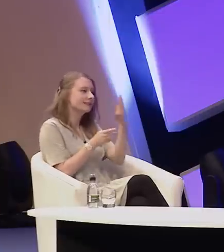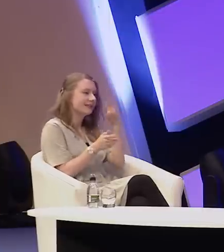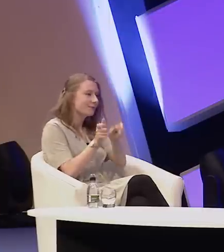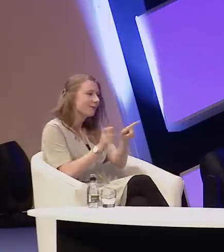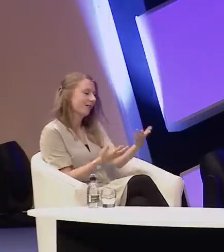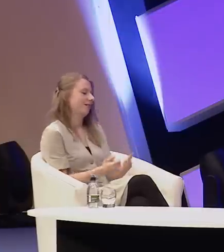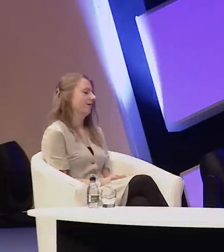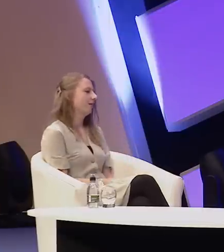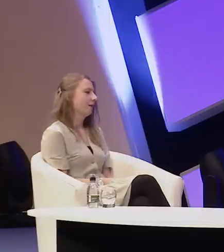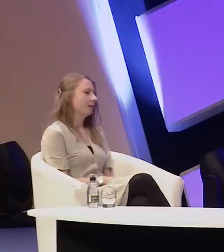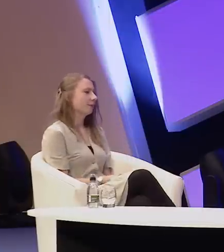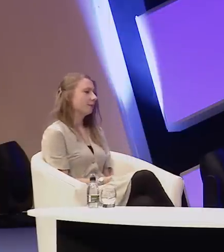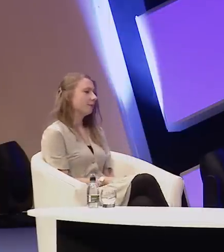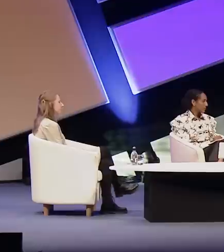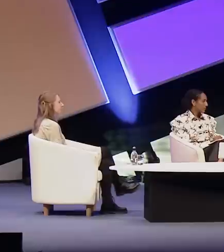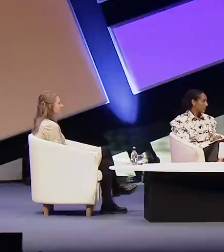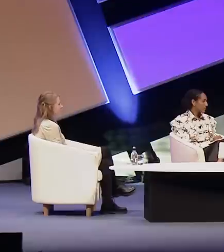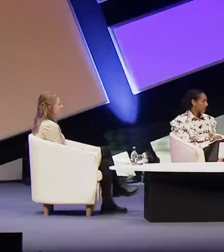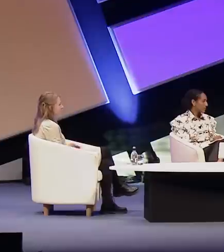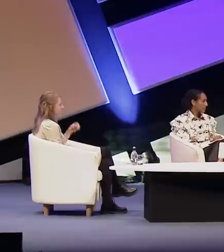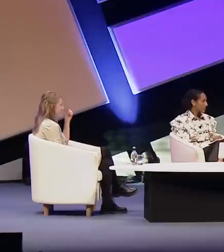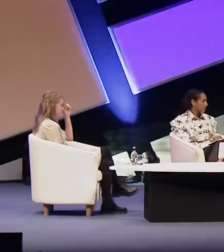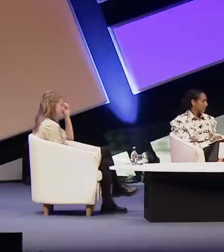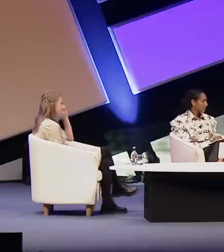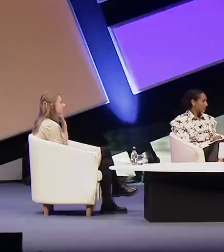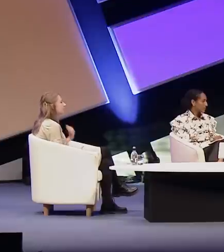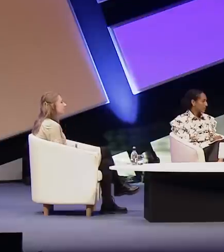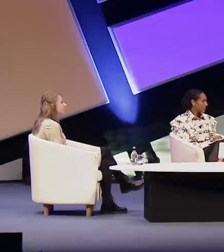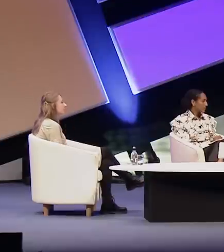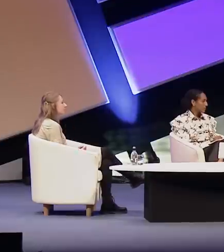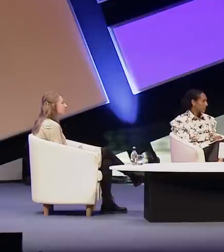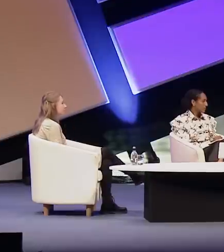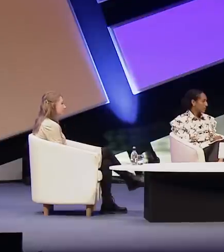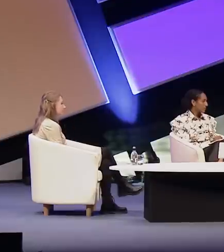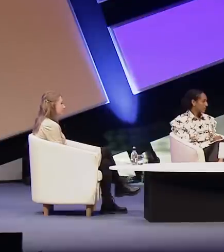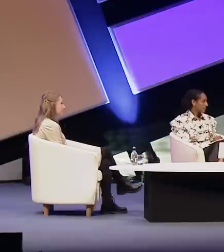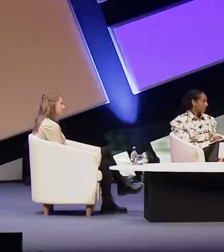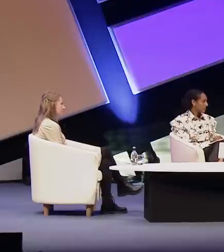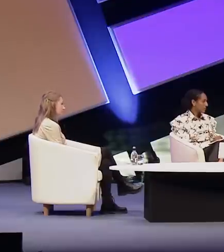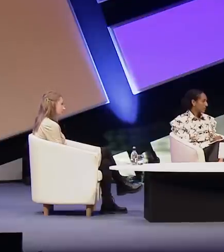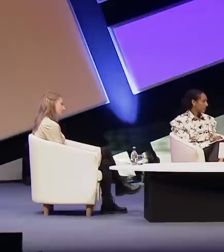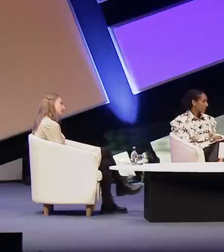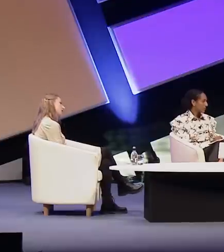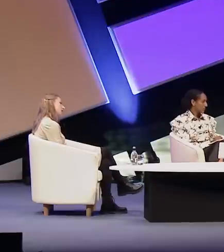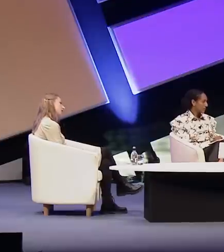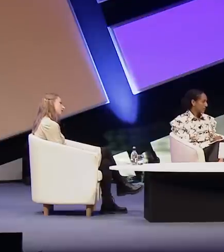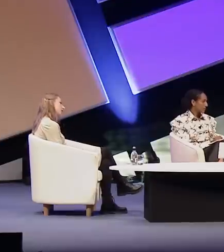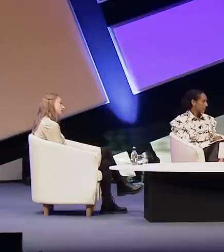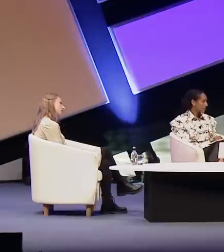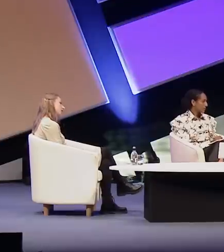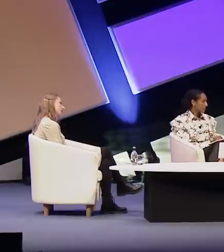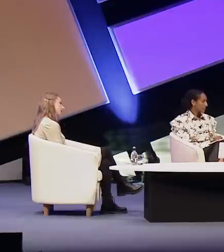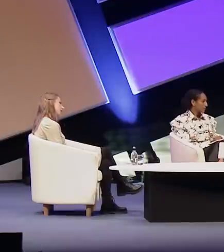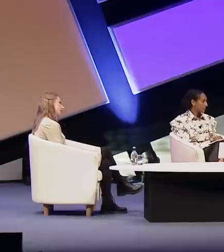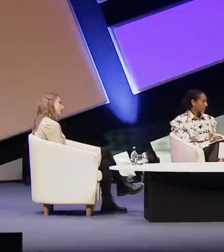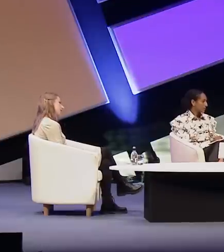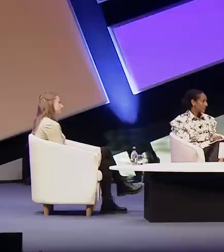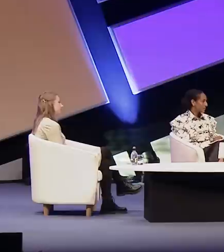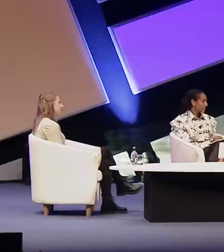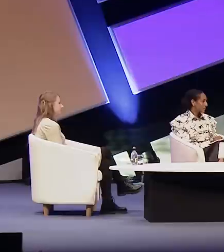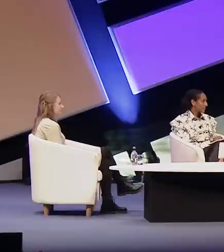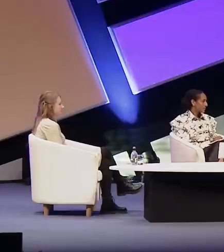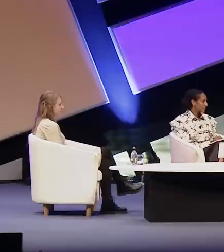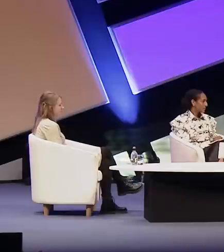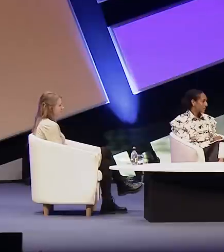Yeah, I think obviously they're all experiences that are very different, so what disabled